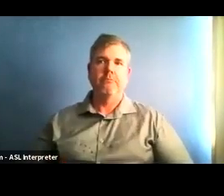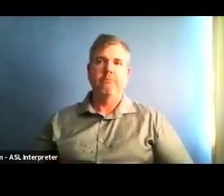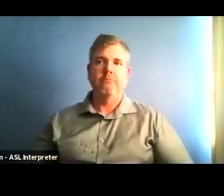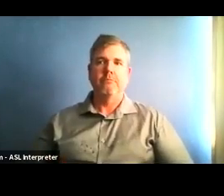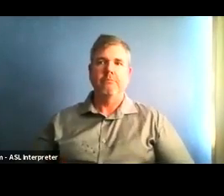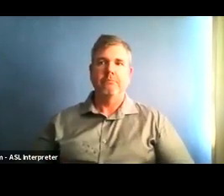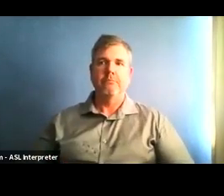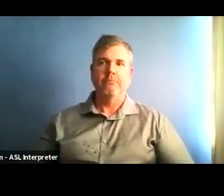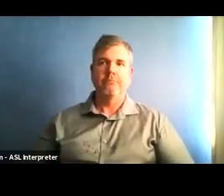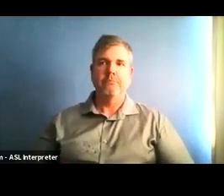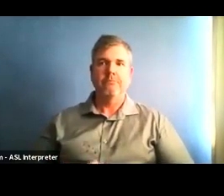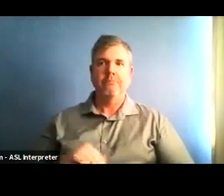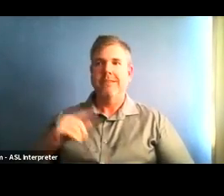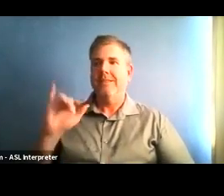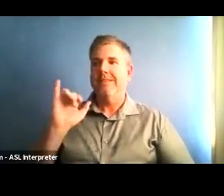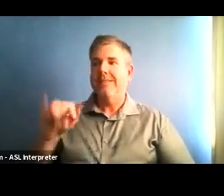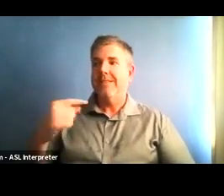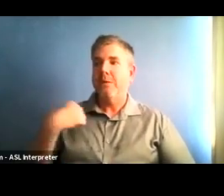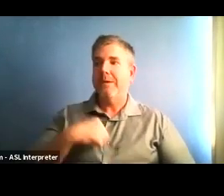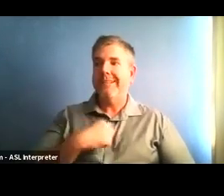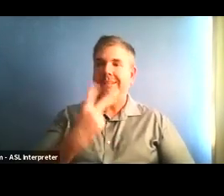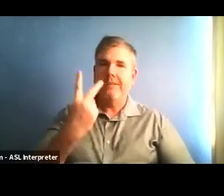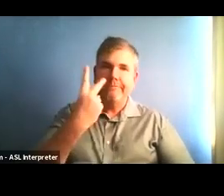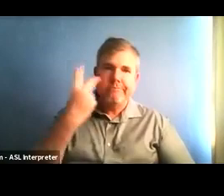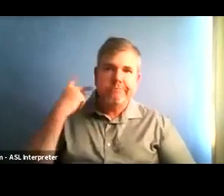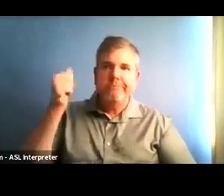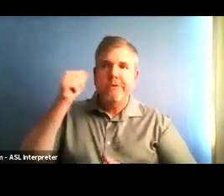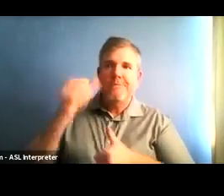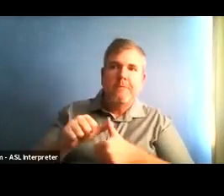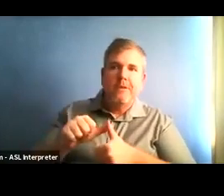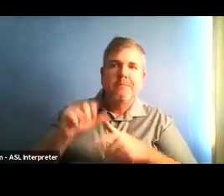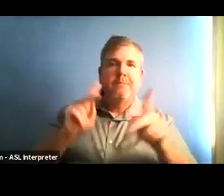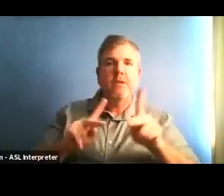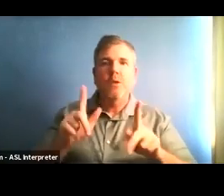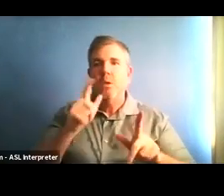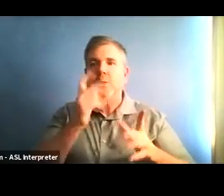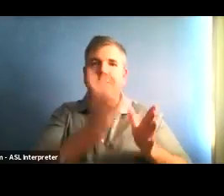it's critical for us to take a moment to reflect on why we're being so careful and